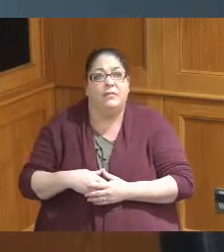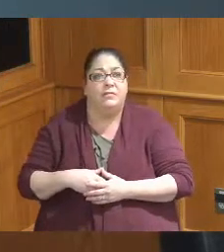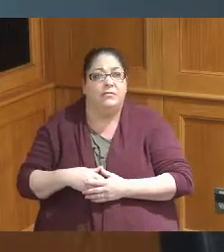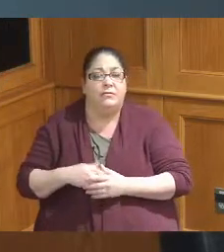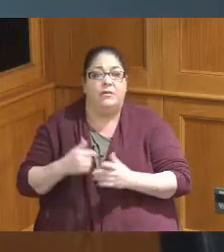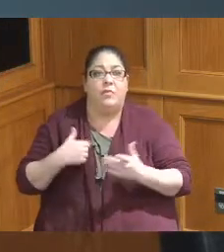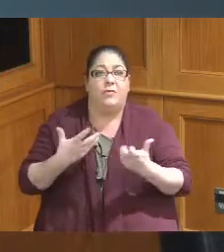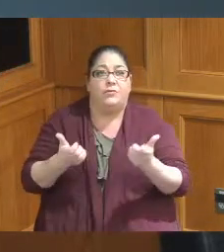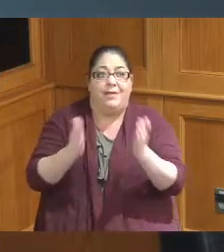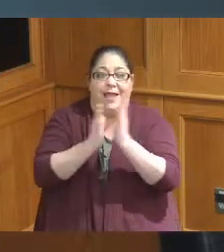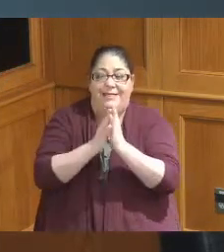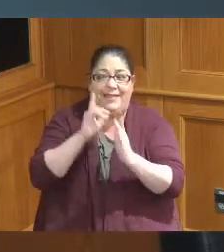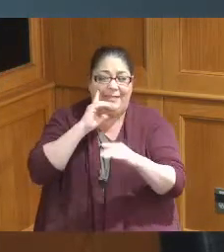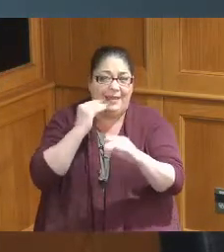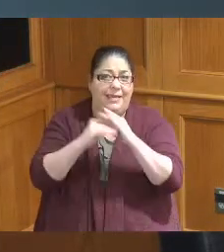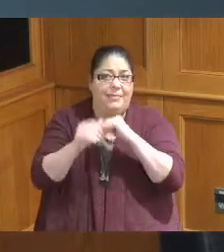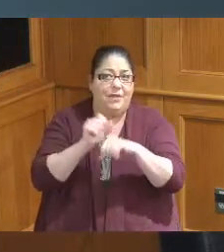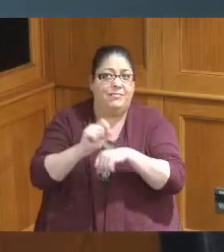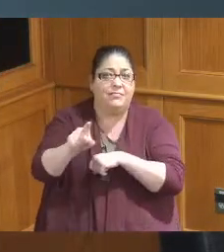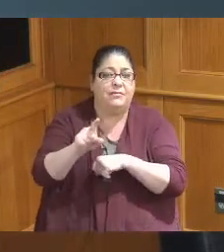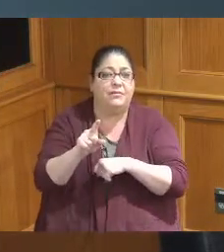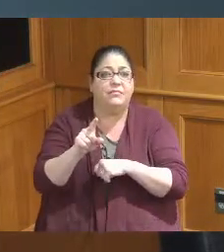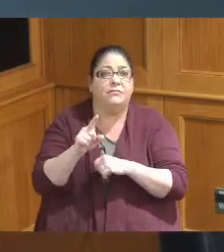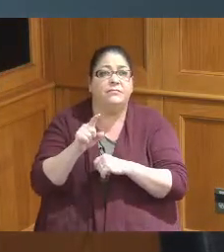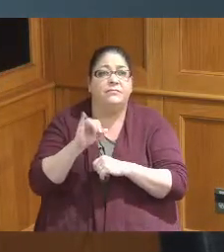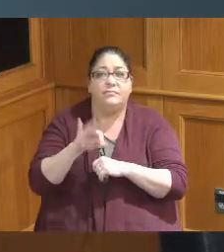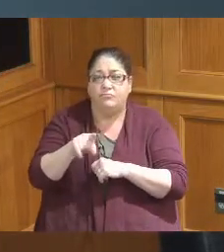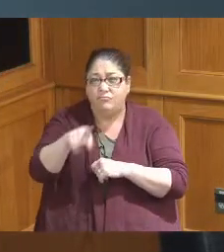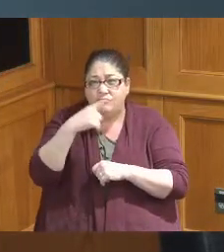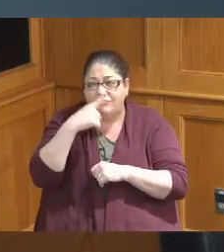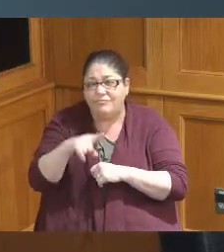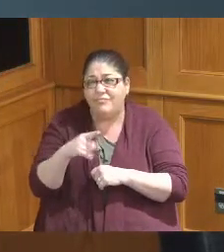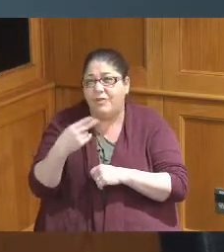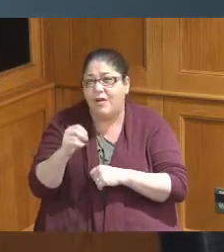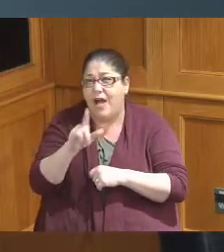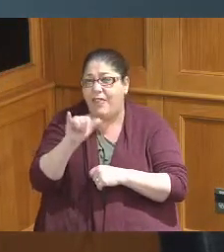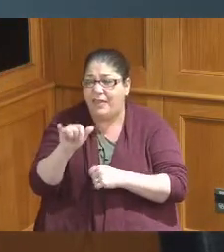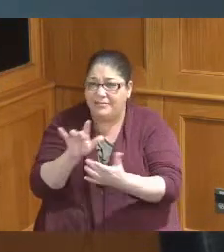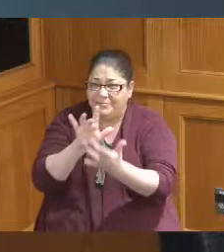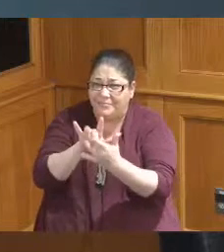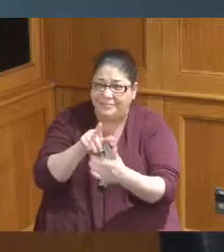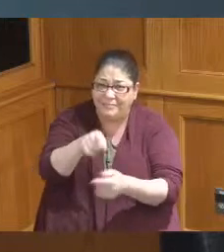think I said something to you if you or Holly or someone can reach out because these are Community